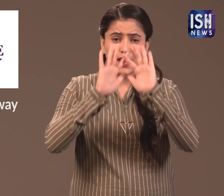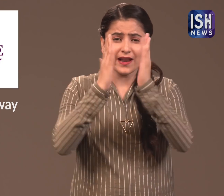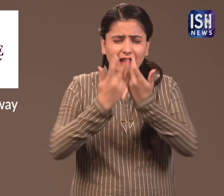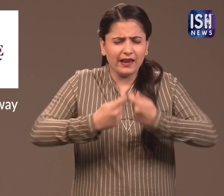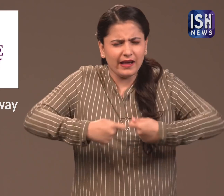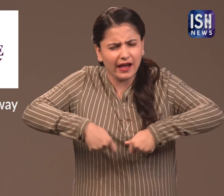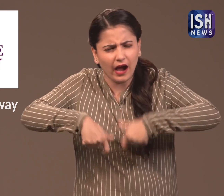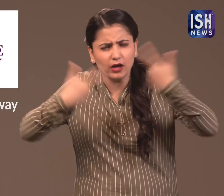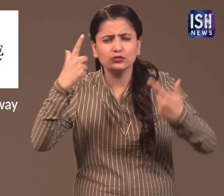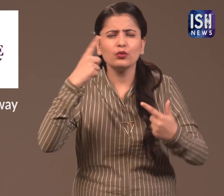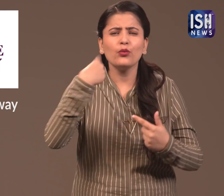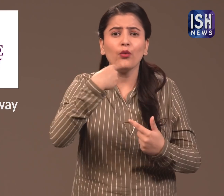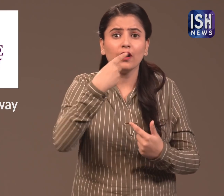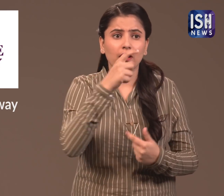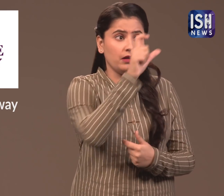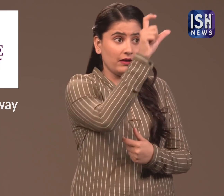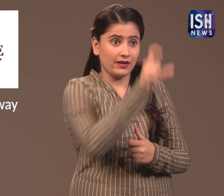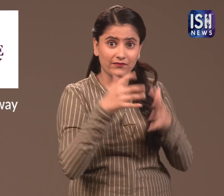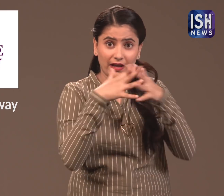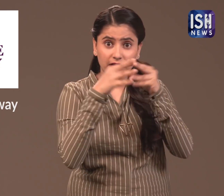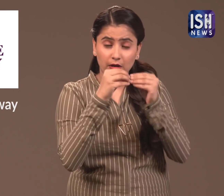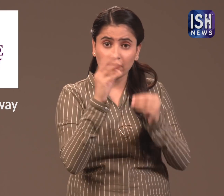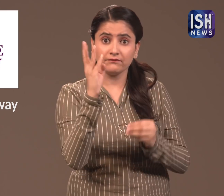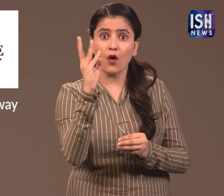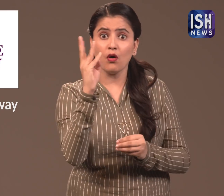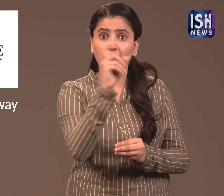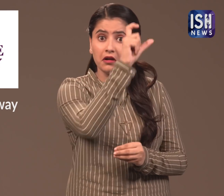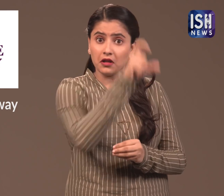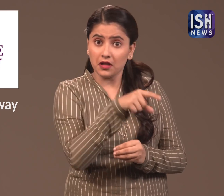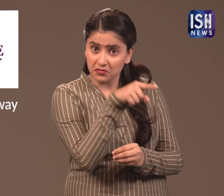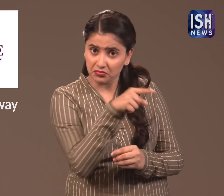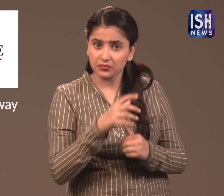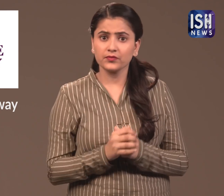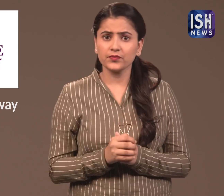Warren Buffet is the 4th richest person in the world.